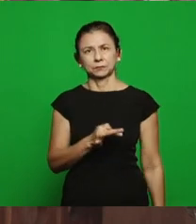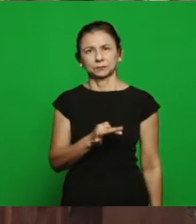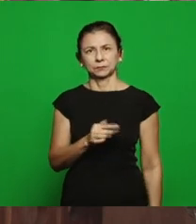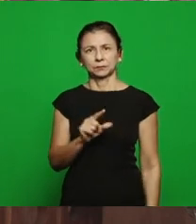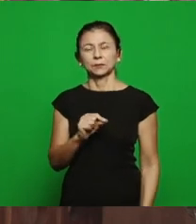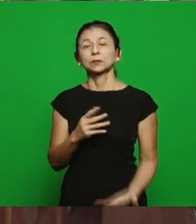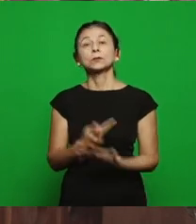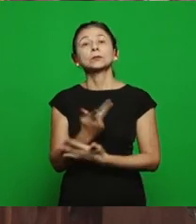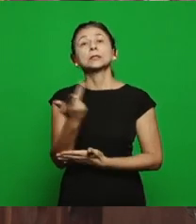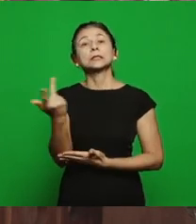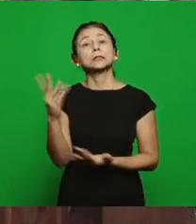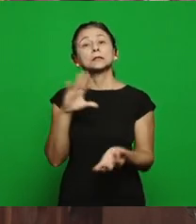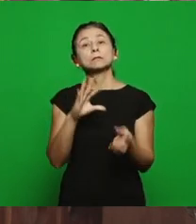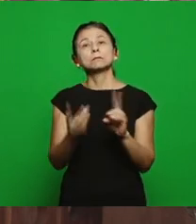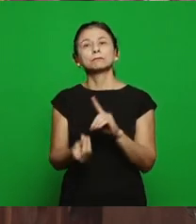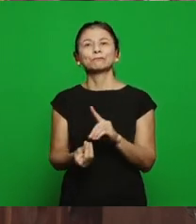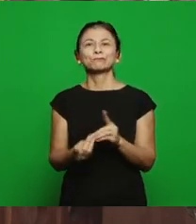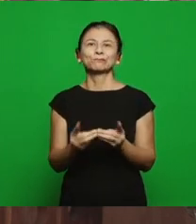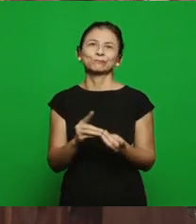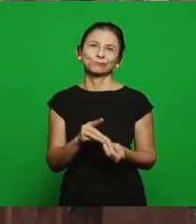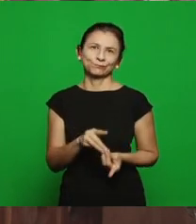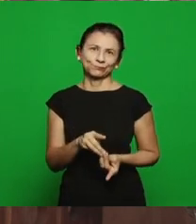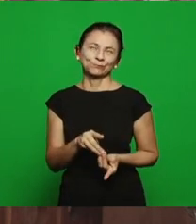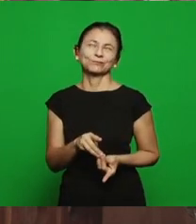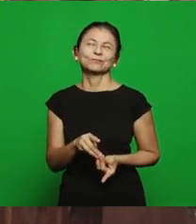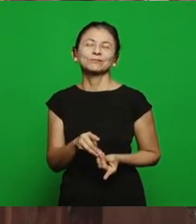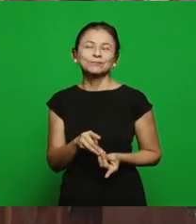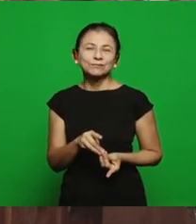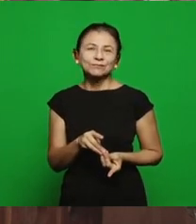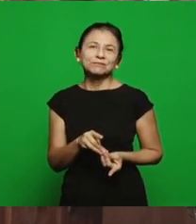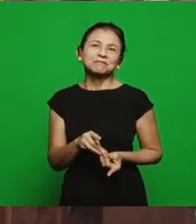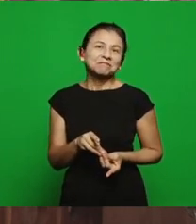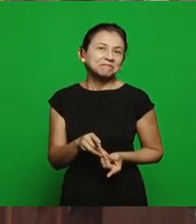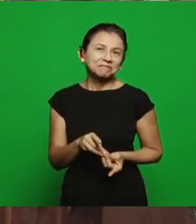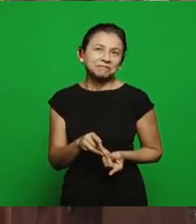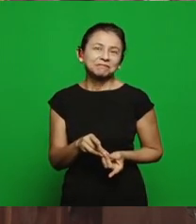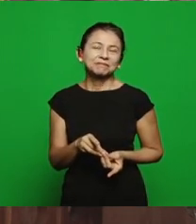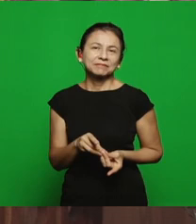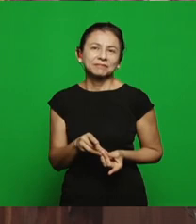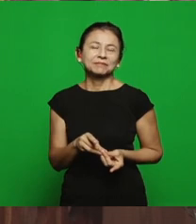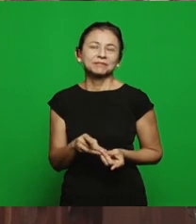I made a change from a prophecy, using